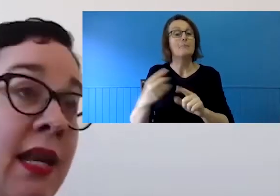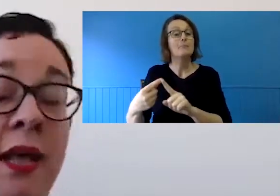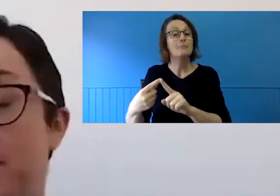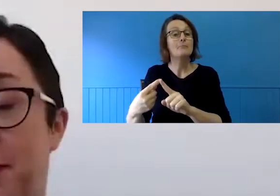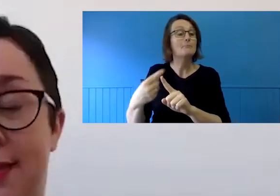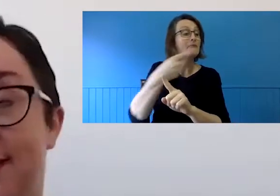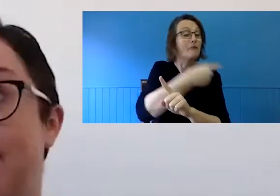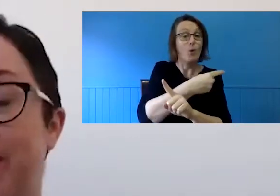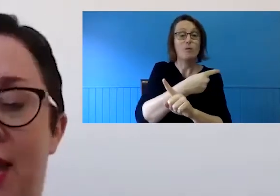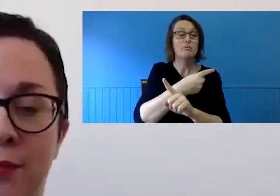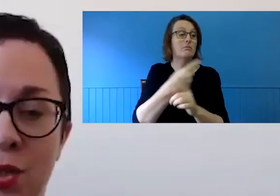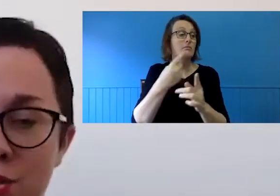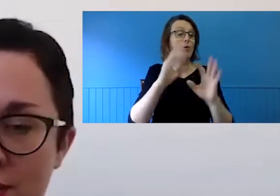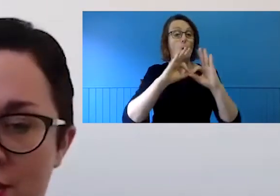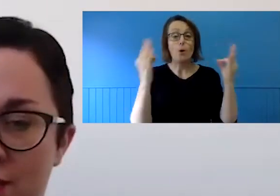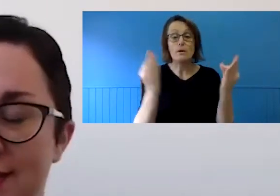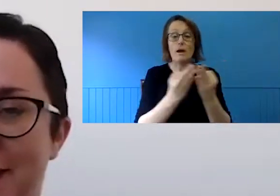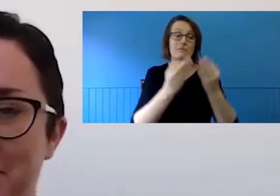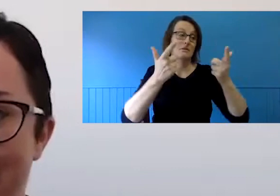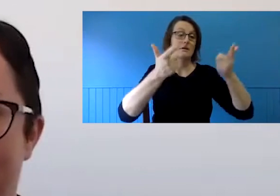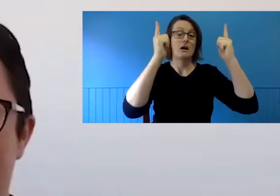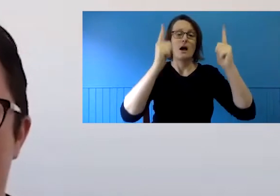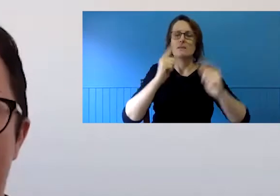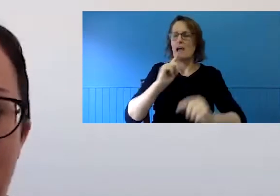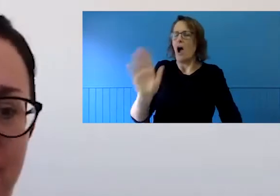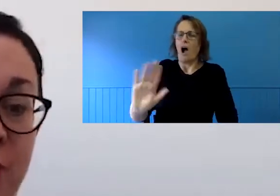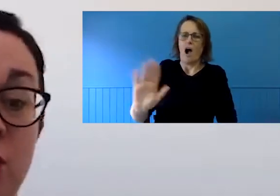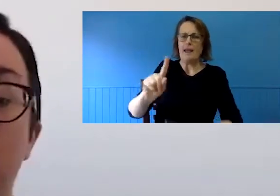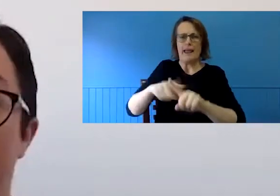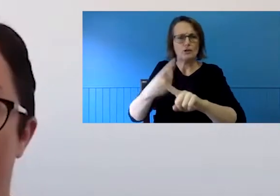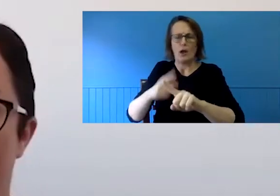other employers used to use to tell staff that we couldn't work from